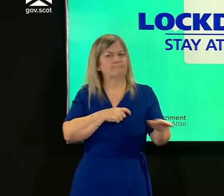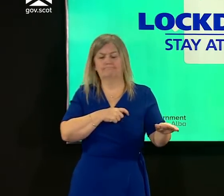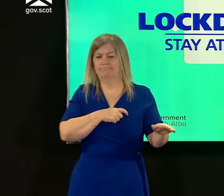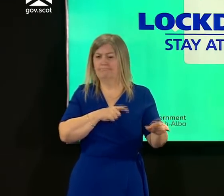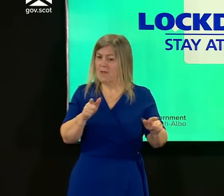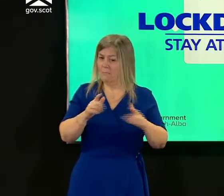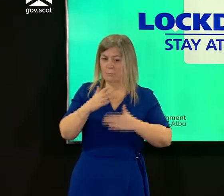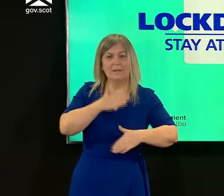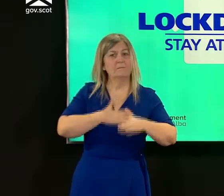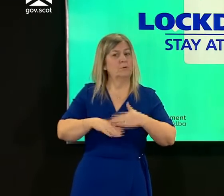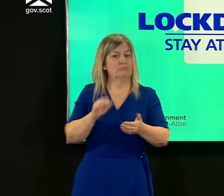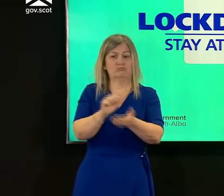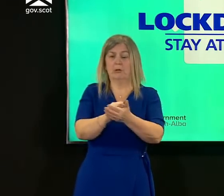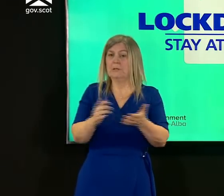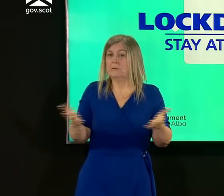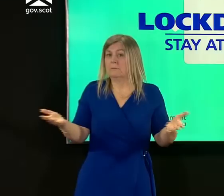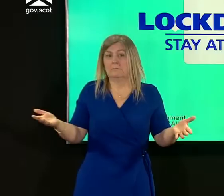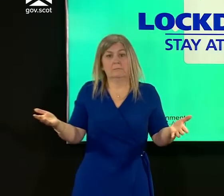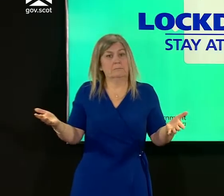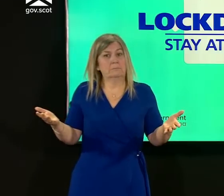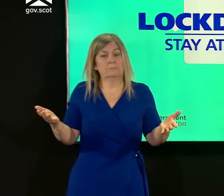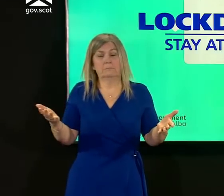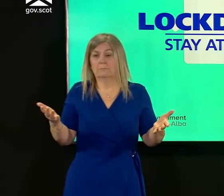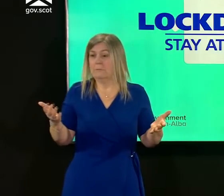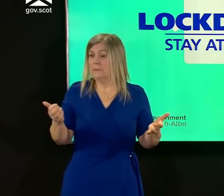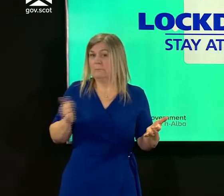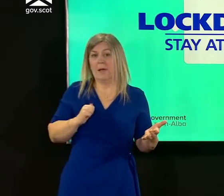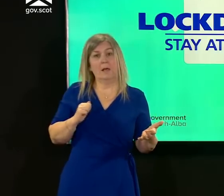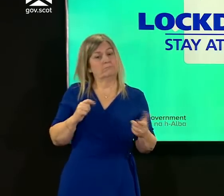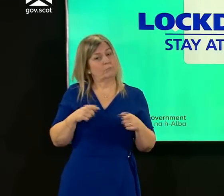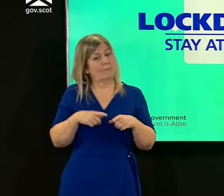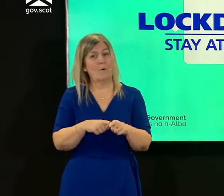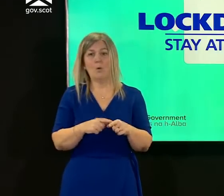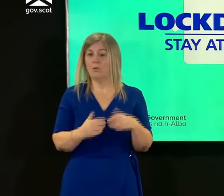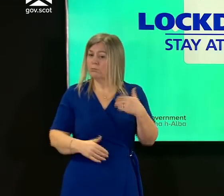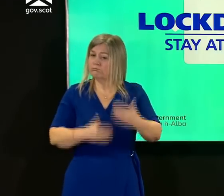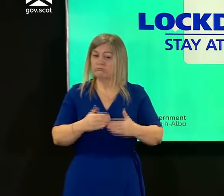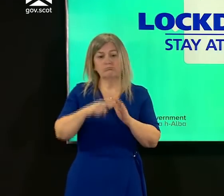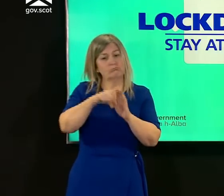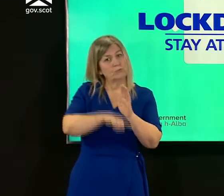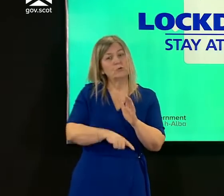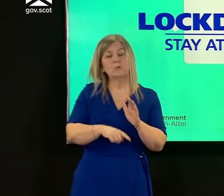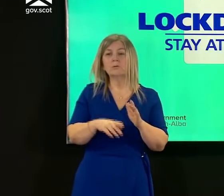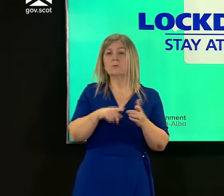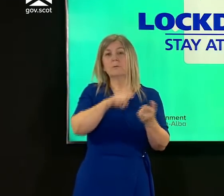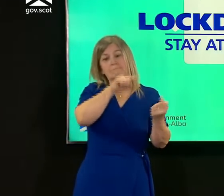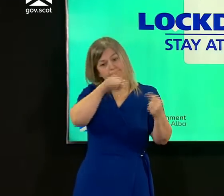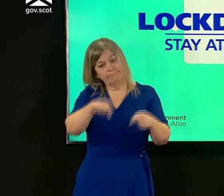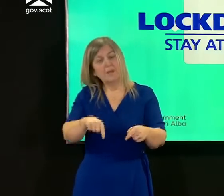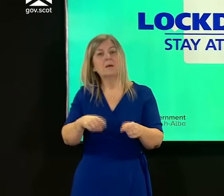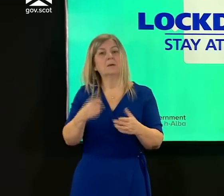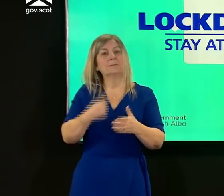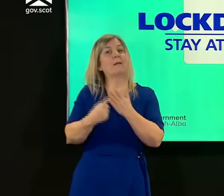behavior was exactly as would have been expected in terms of their self-isolation and during that